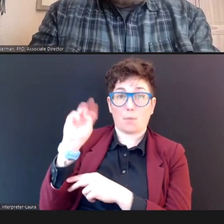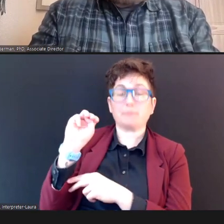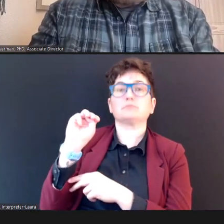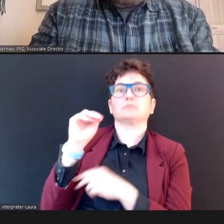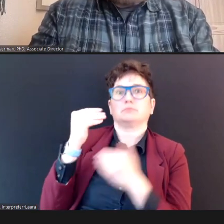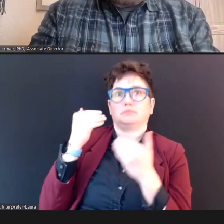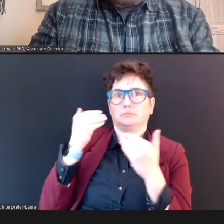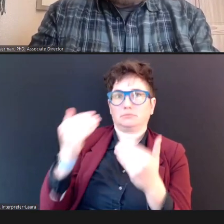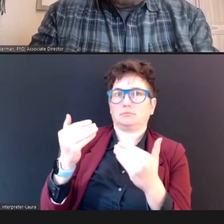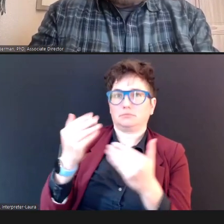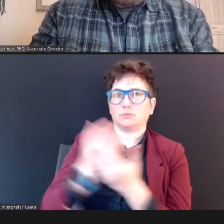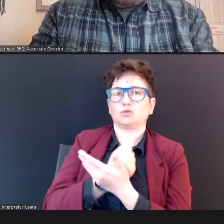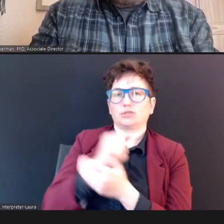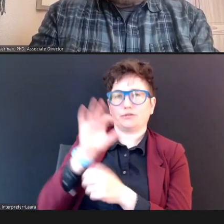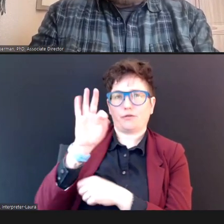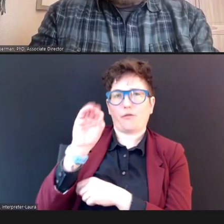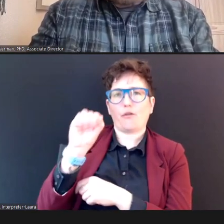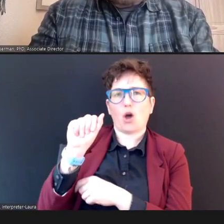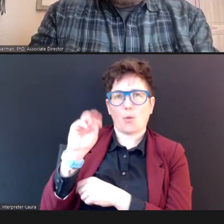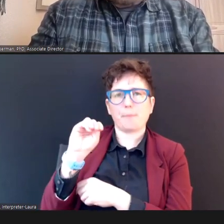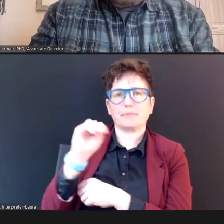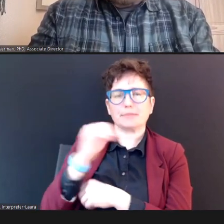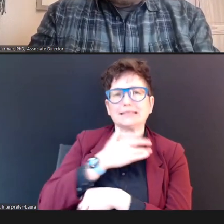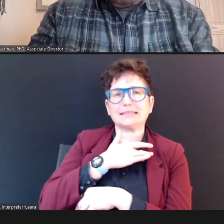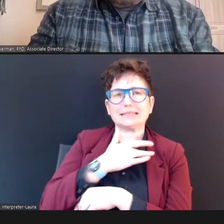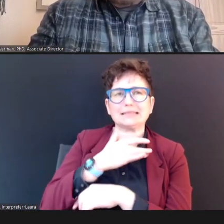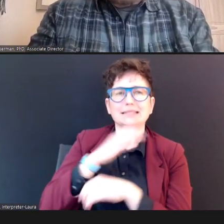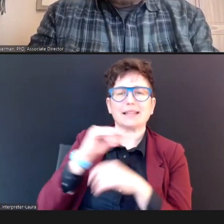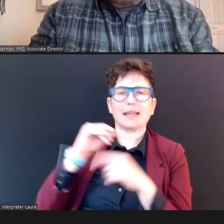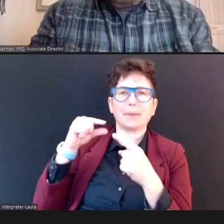we find that those compressable foam tips, when they're inserted